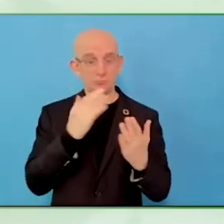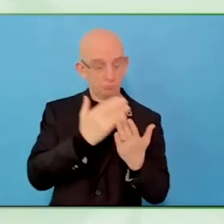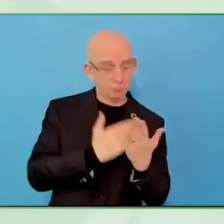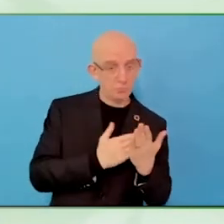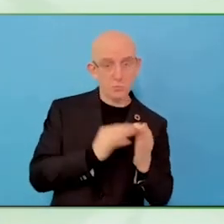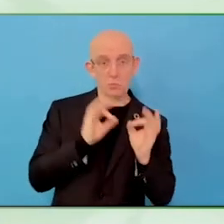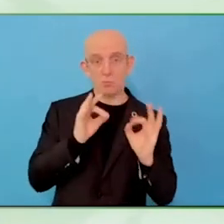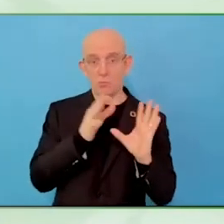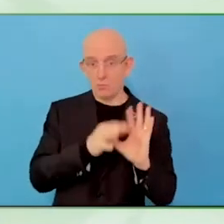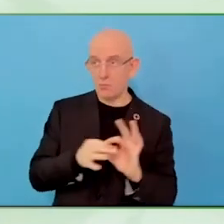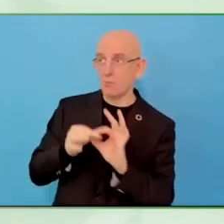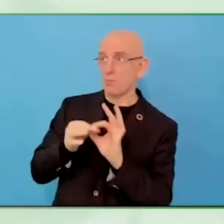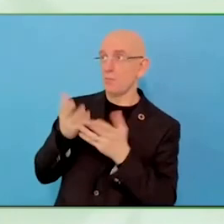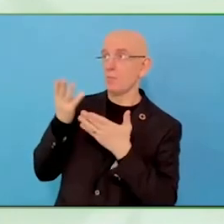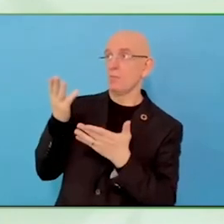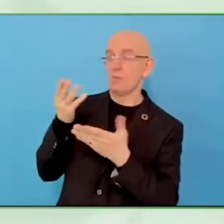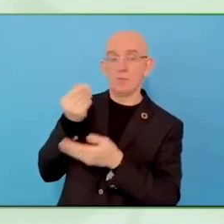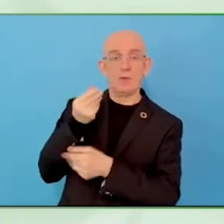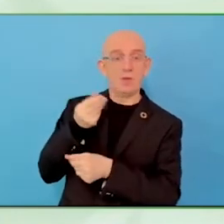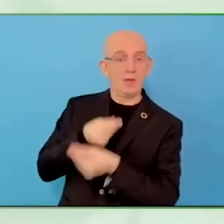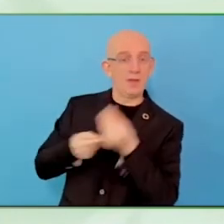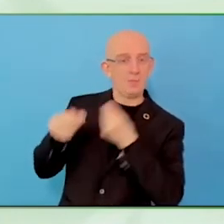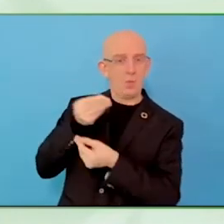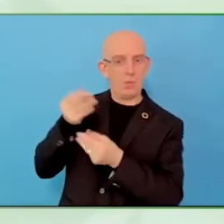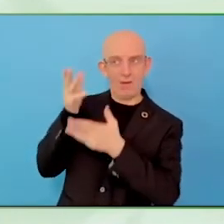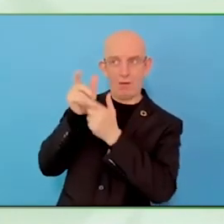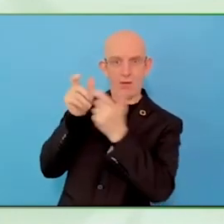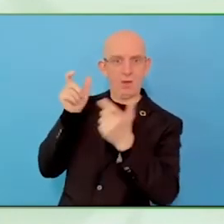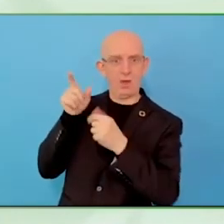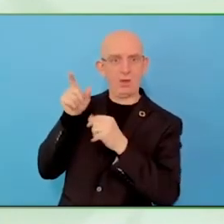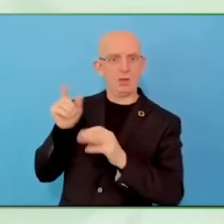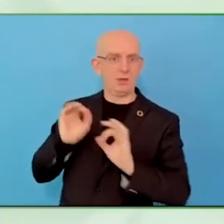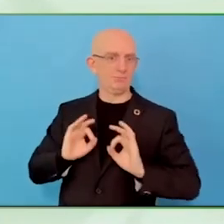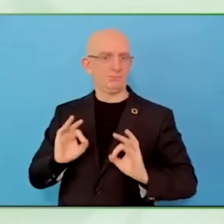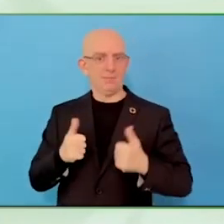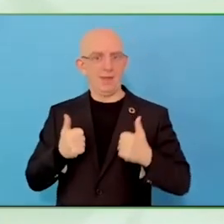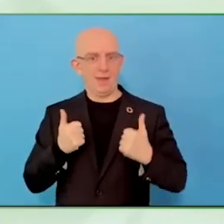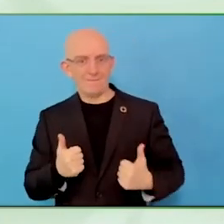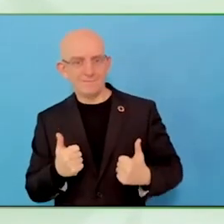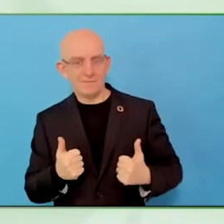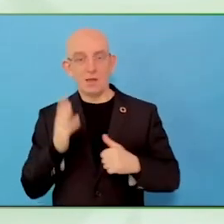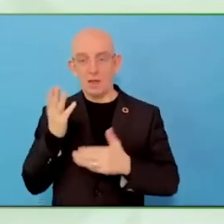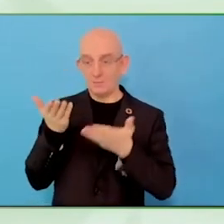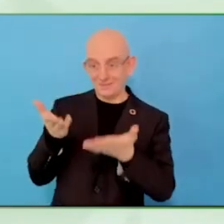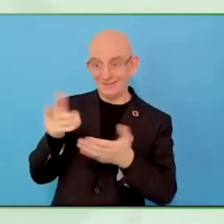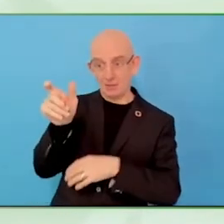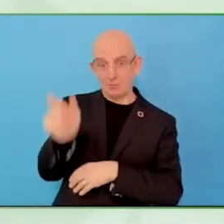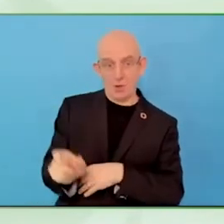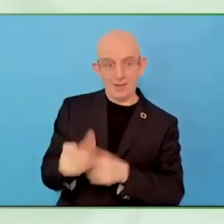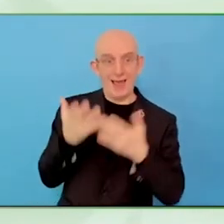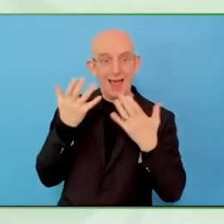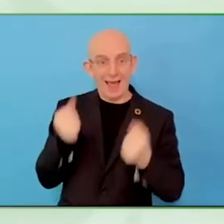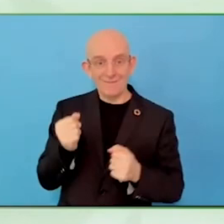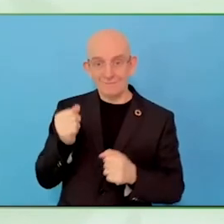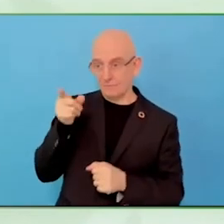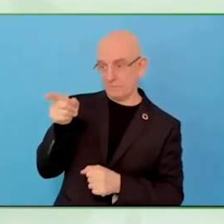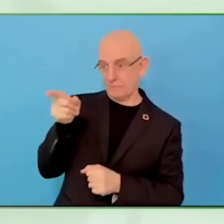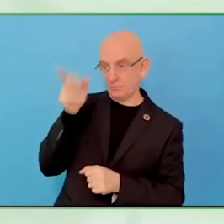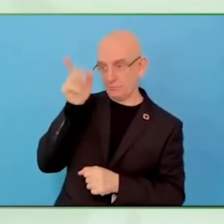They are being exposed to new ideas about what disability means and possibly it is affecting their business positively.